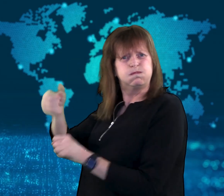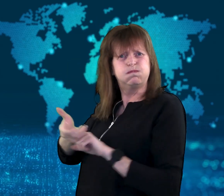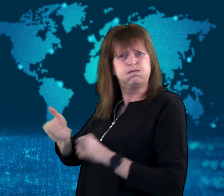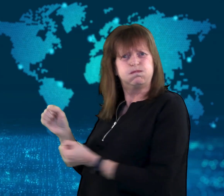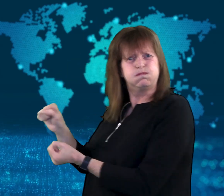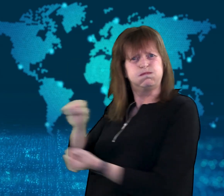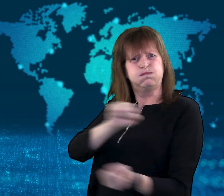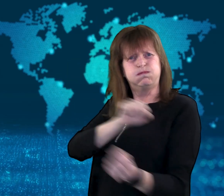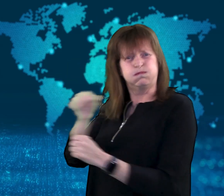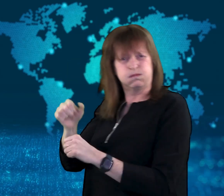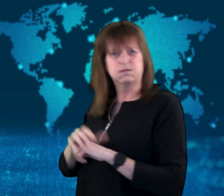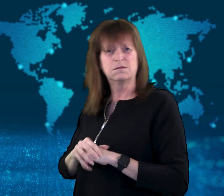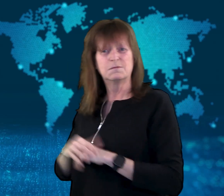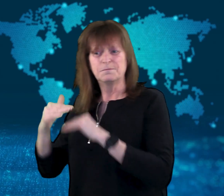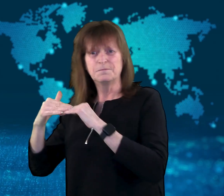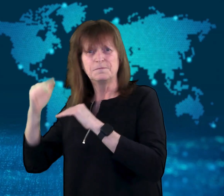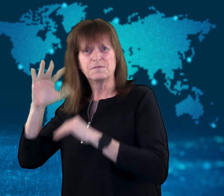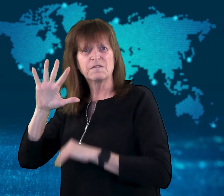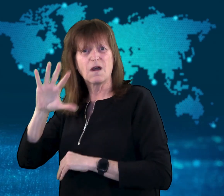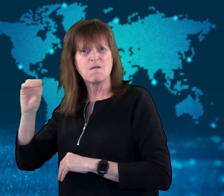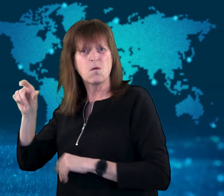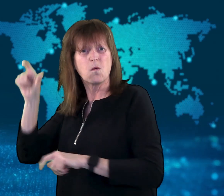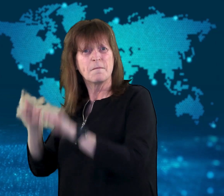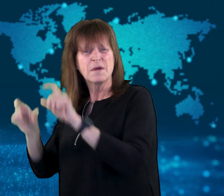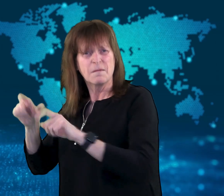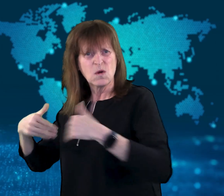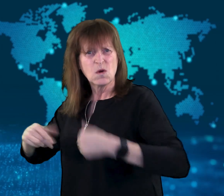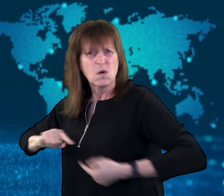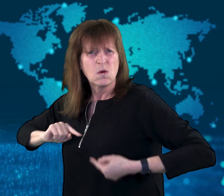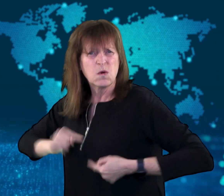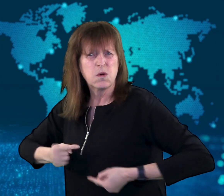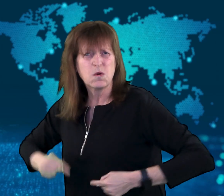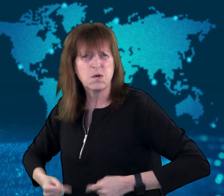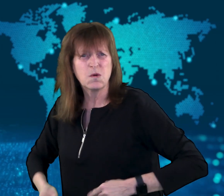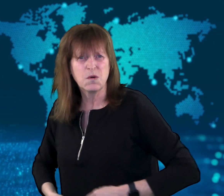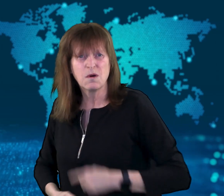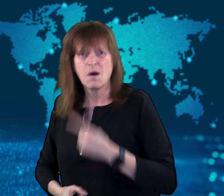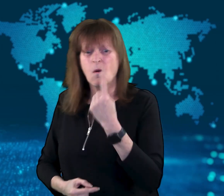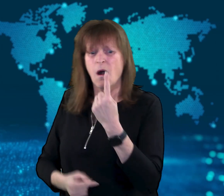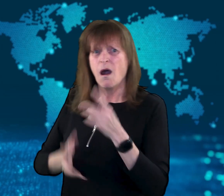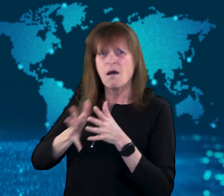Over 500 have been injured, with one report saying it may be